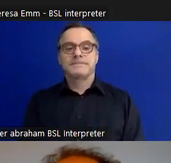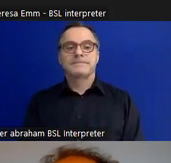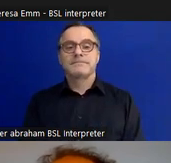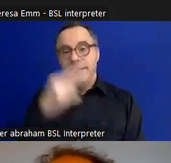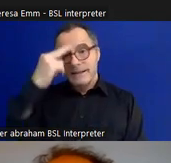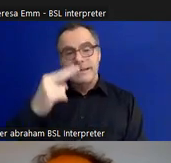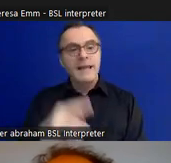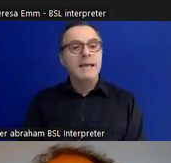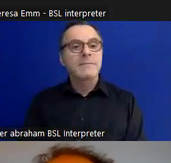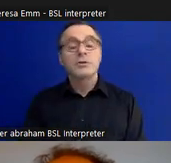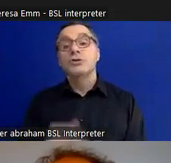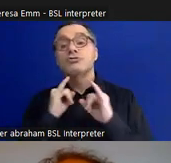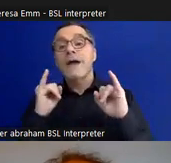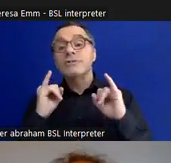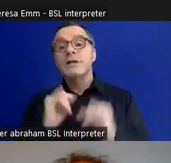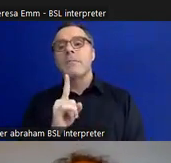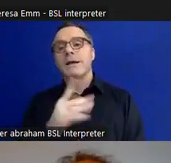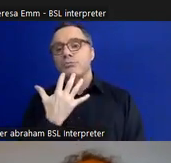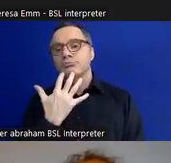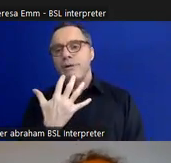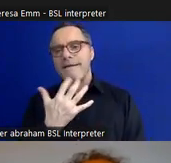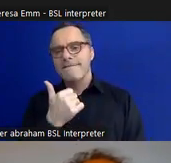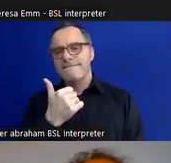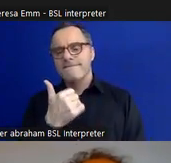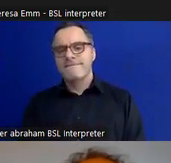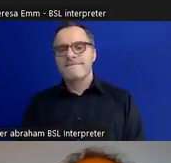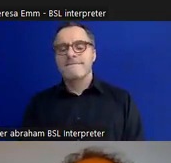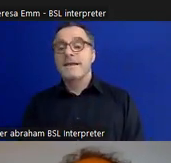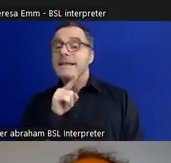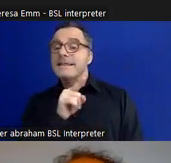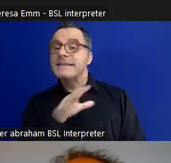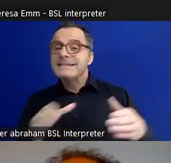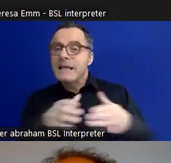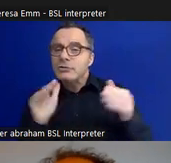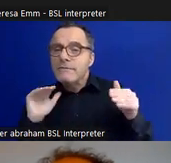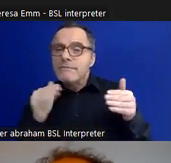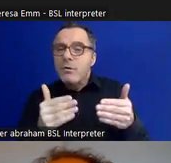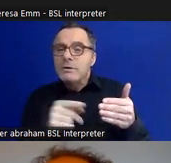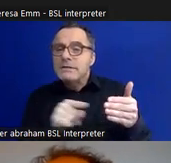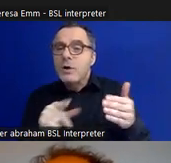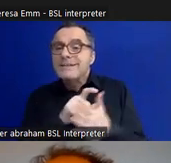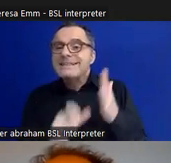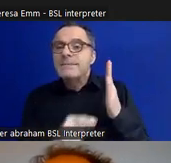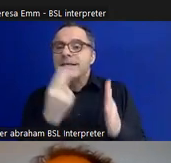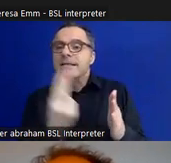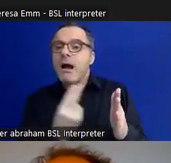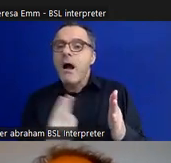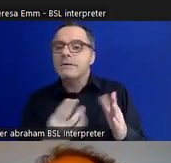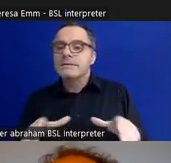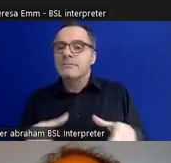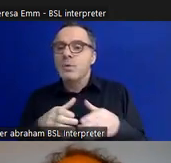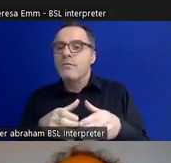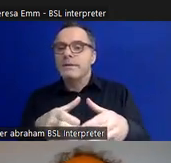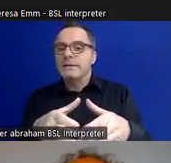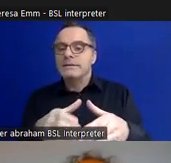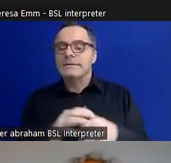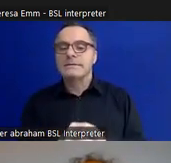but brave'. This section is all about the Disability Arts Movement in Britain and how